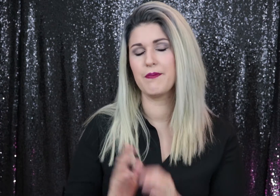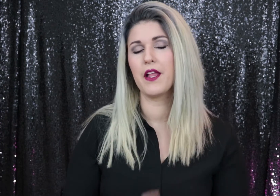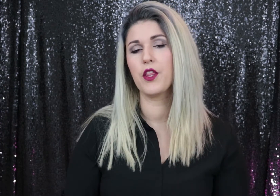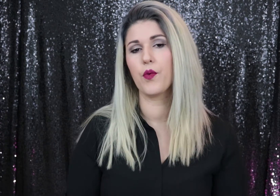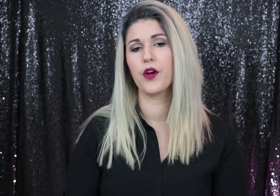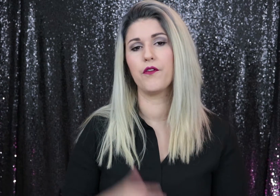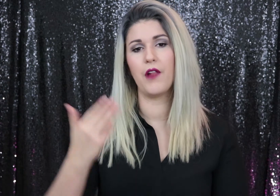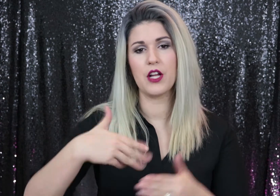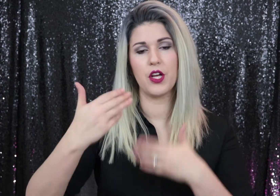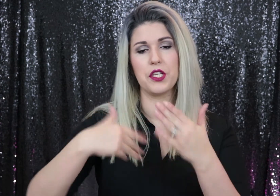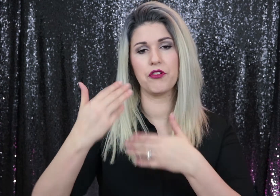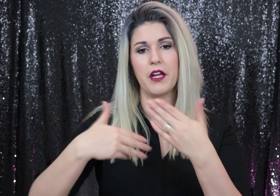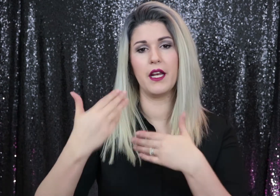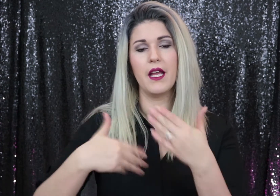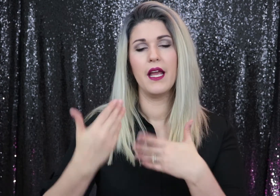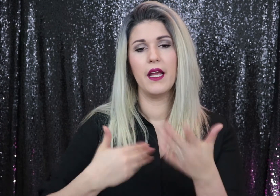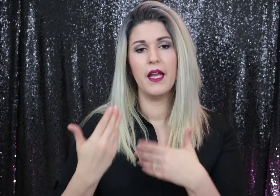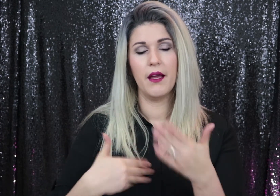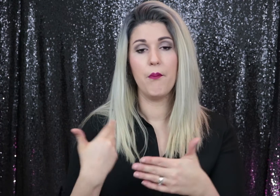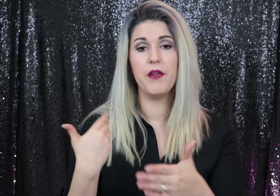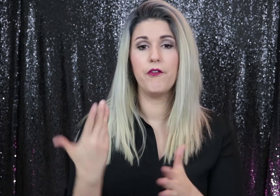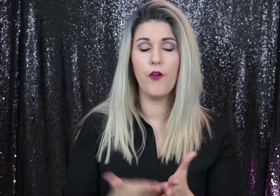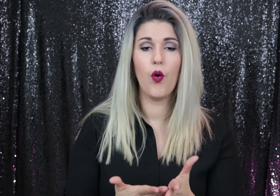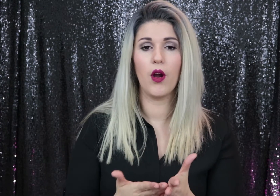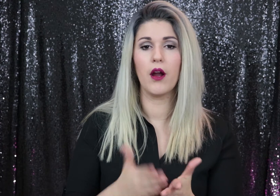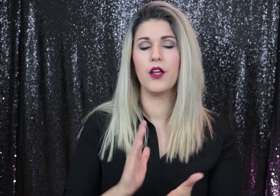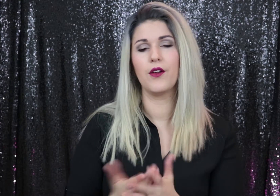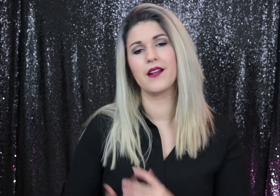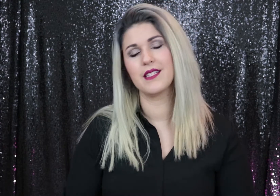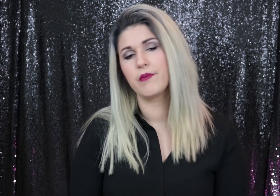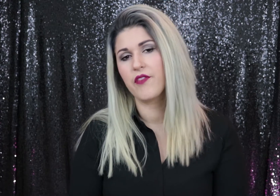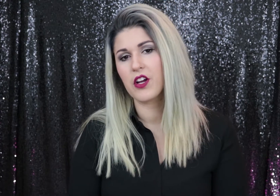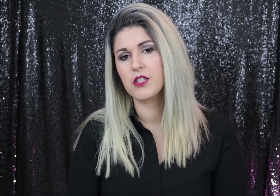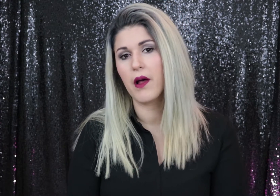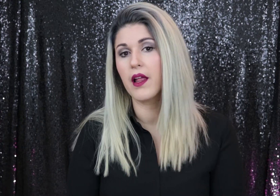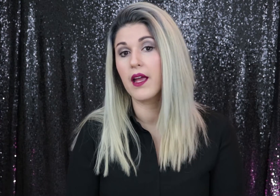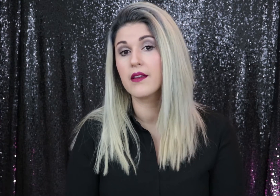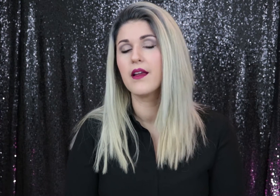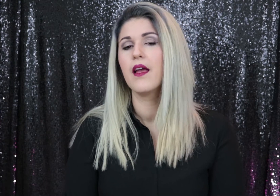spelling the word flash on the screen before you're going to see me finger spelling it,